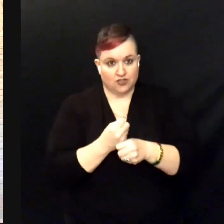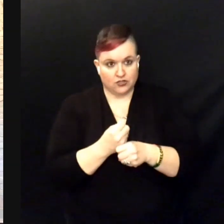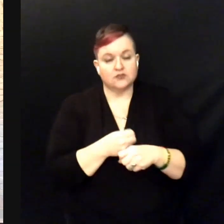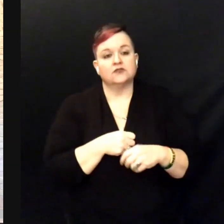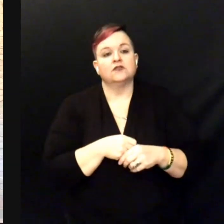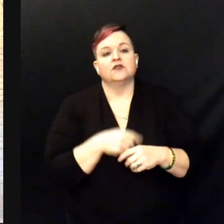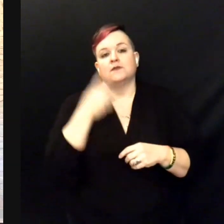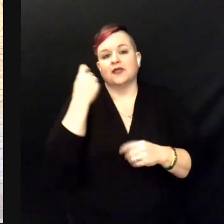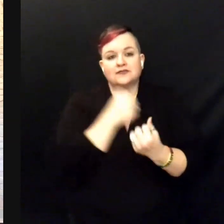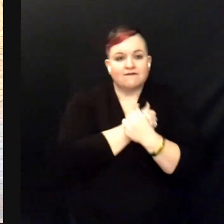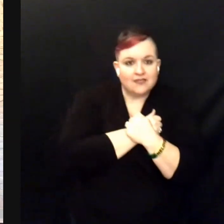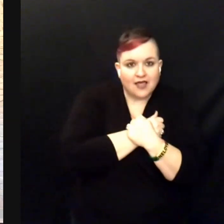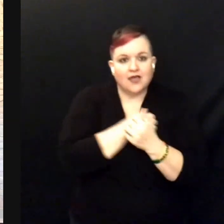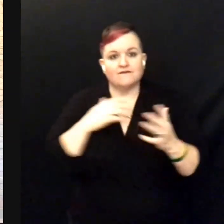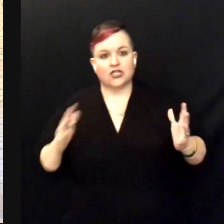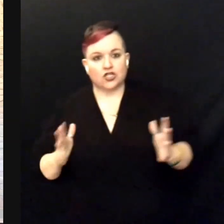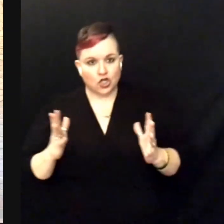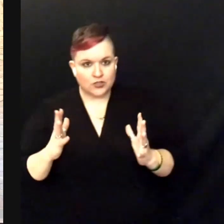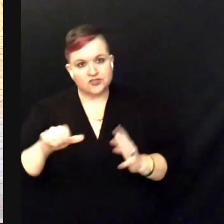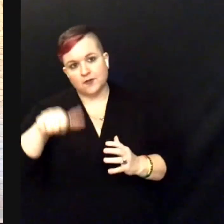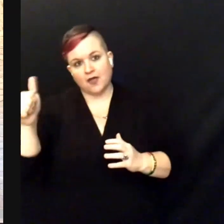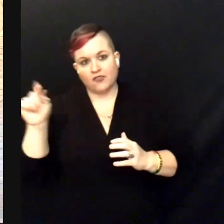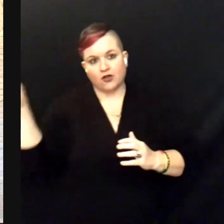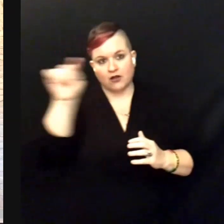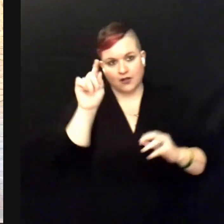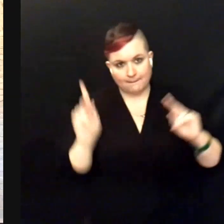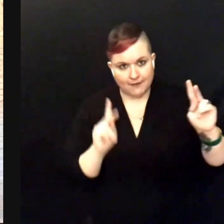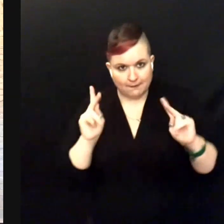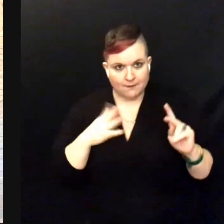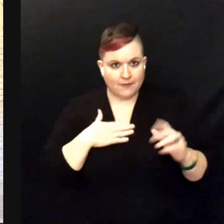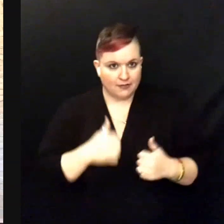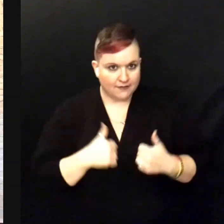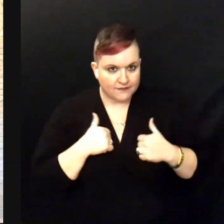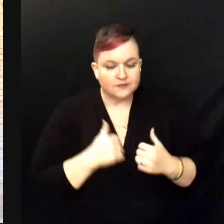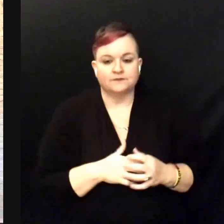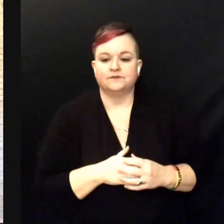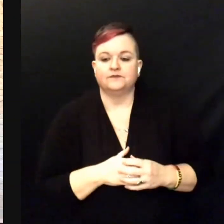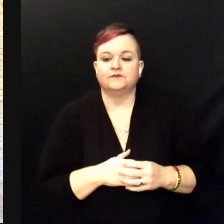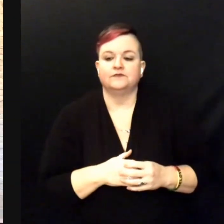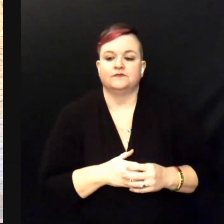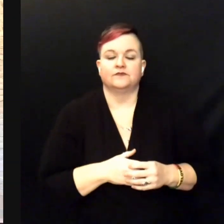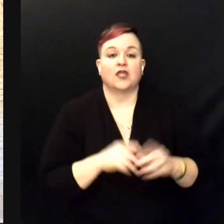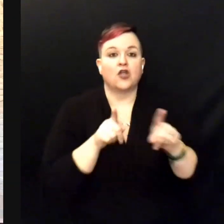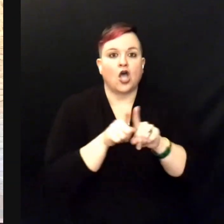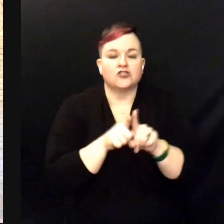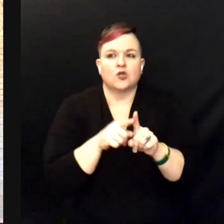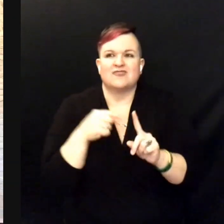love and encouragement of other people and this drive to